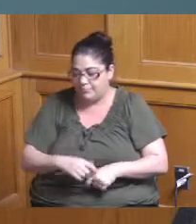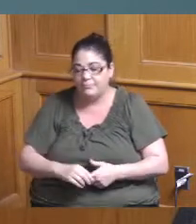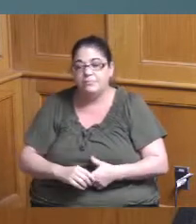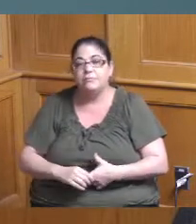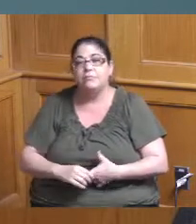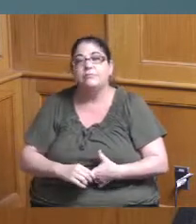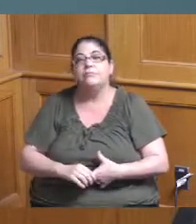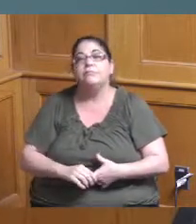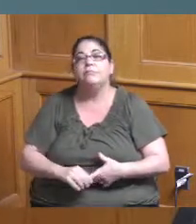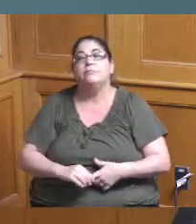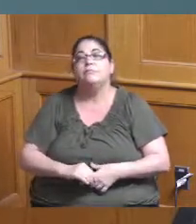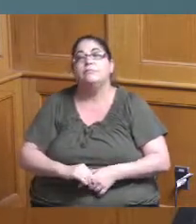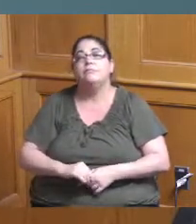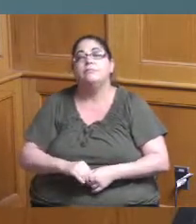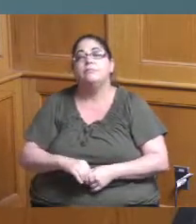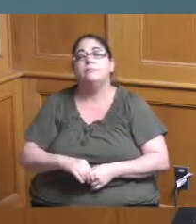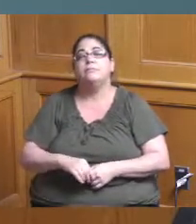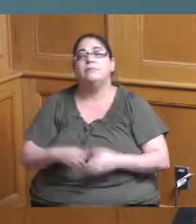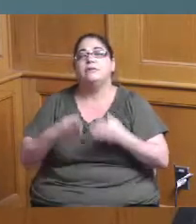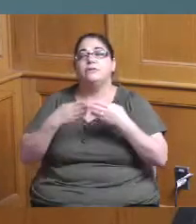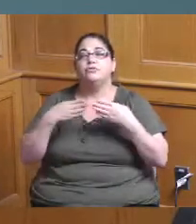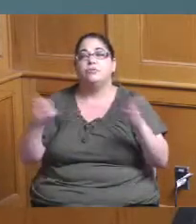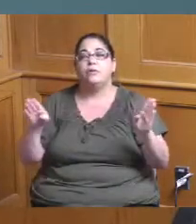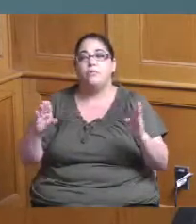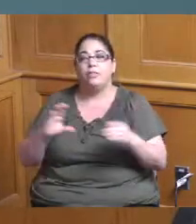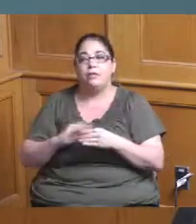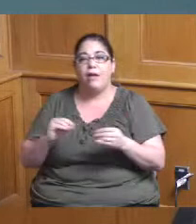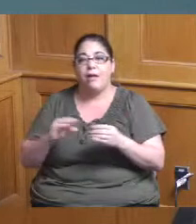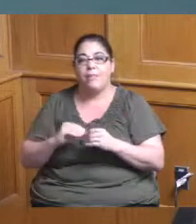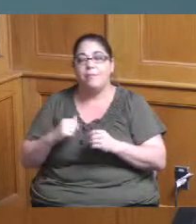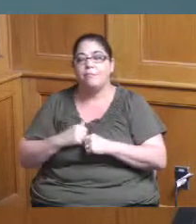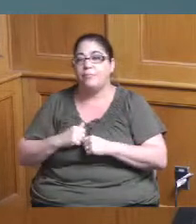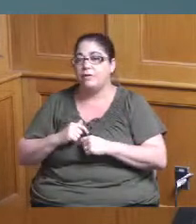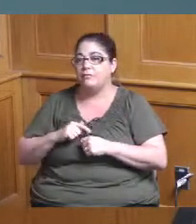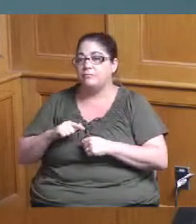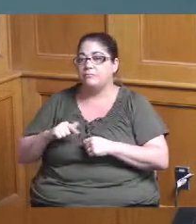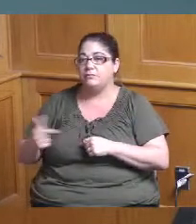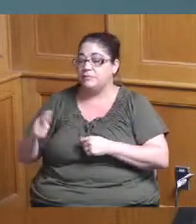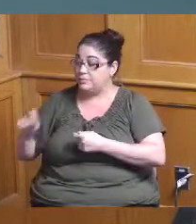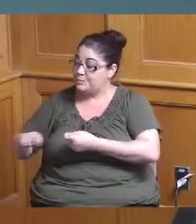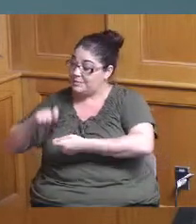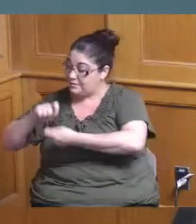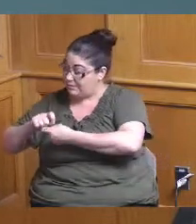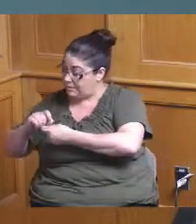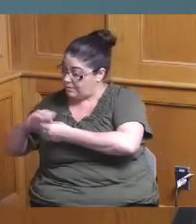comment I have I'll wait Vice President Reece if you had any specific comments on the presentation